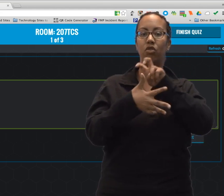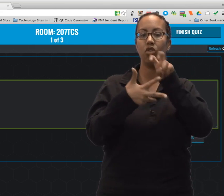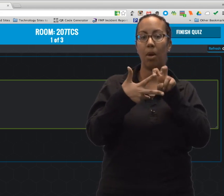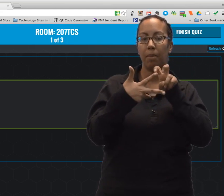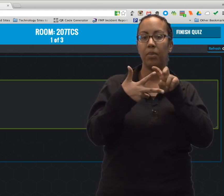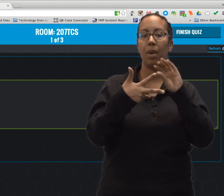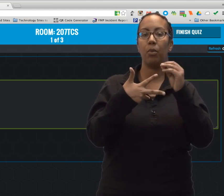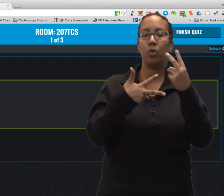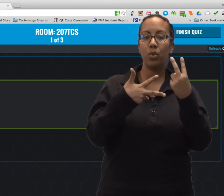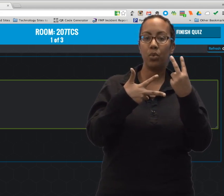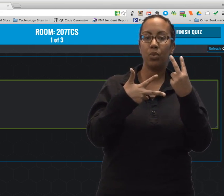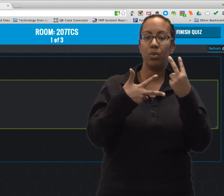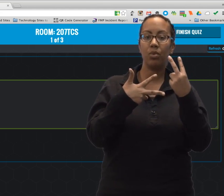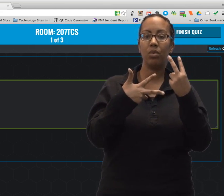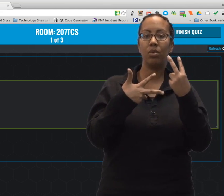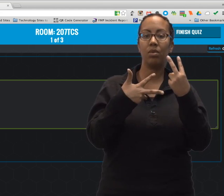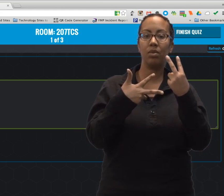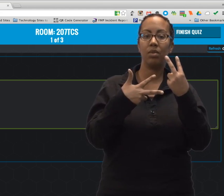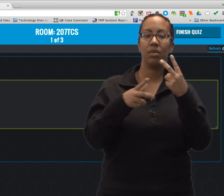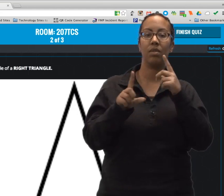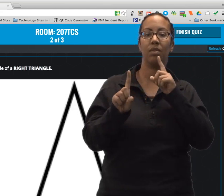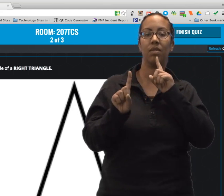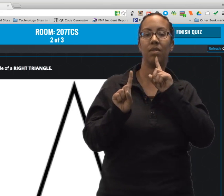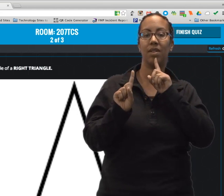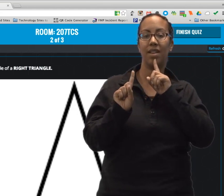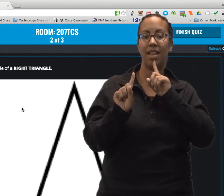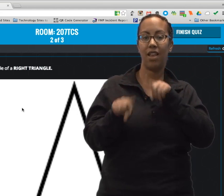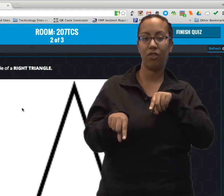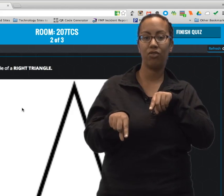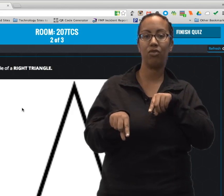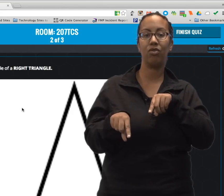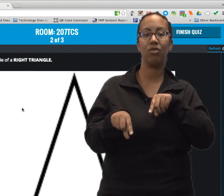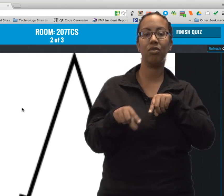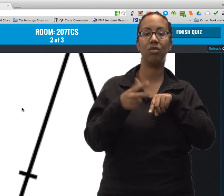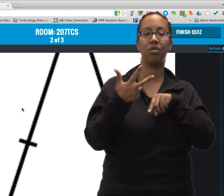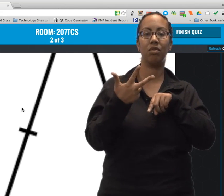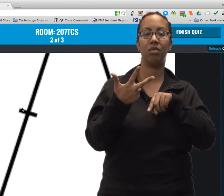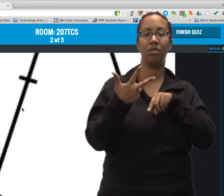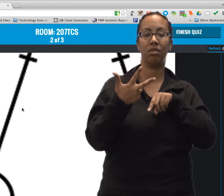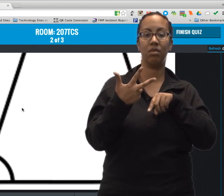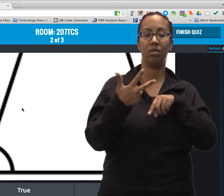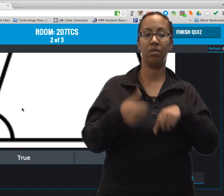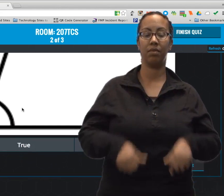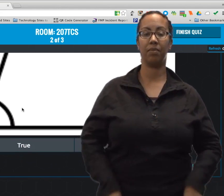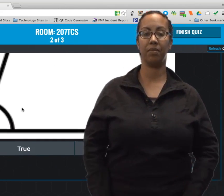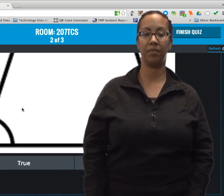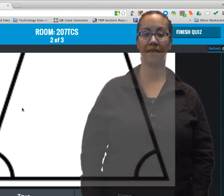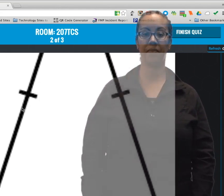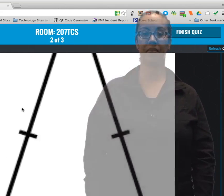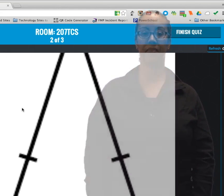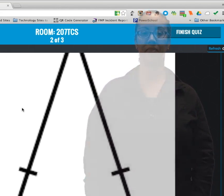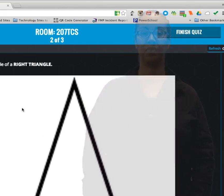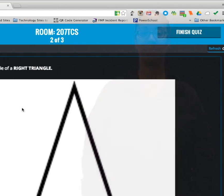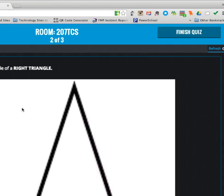And students can jump to question number two and answer that or jump to number three.